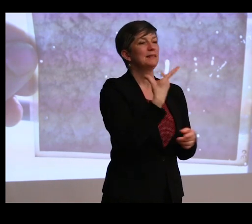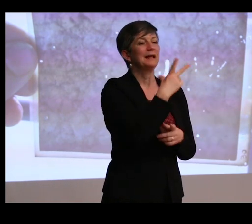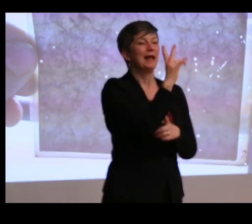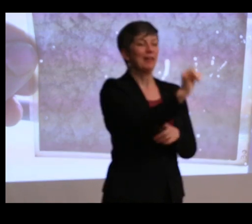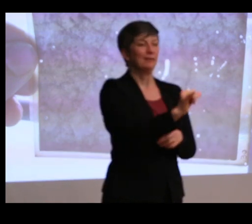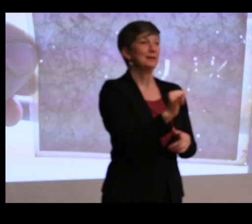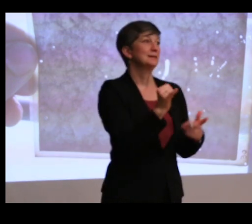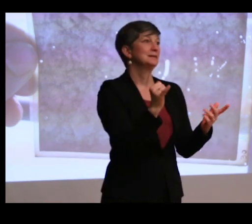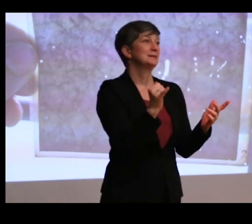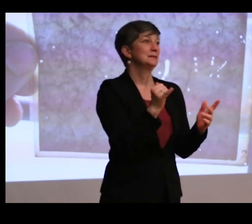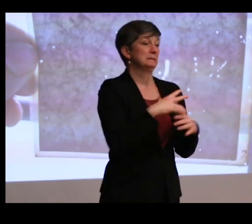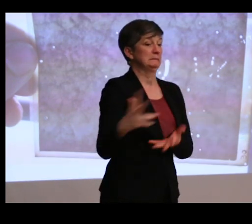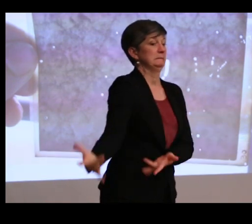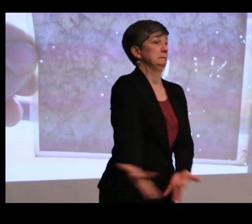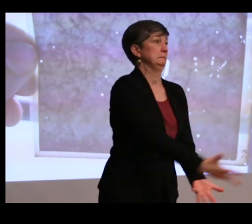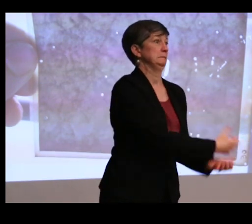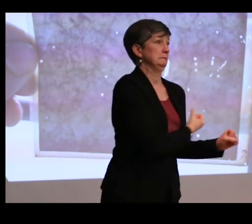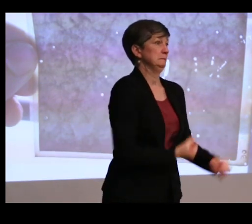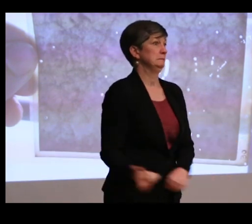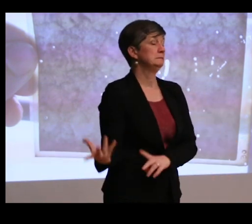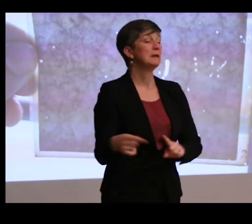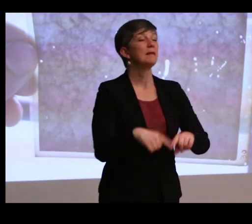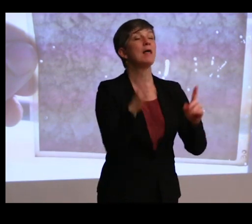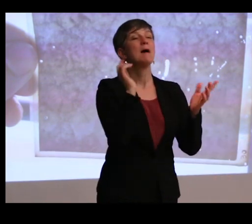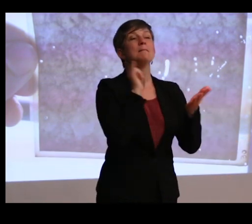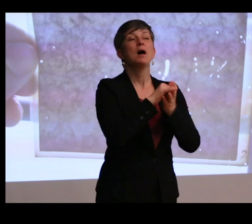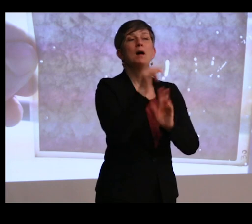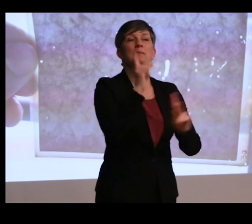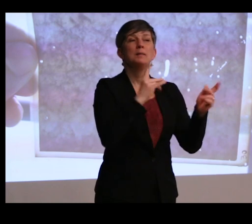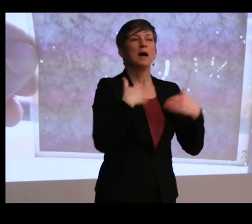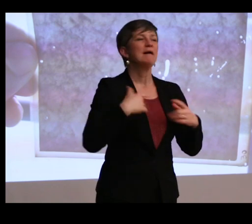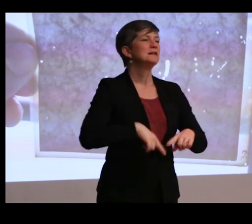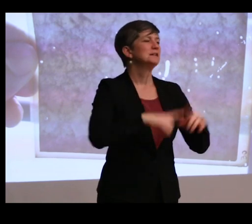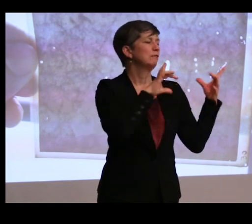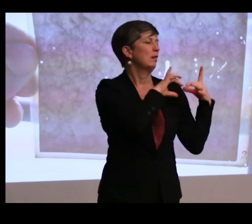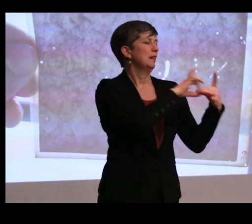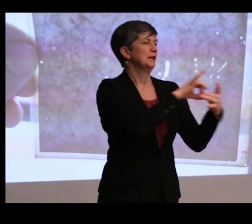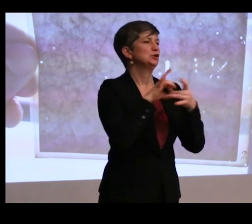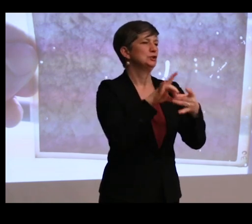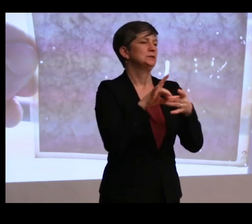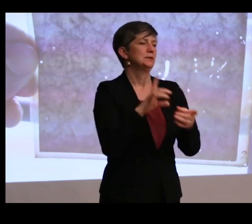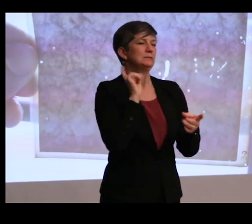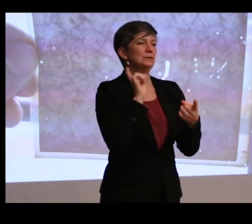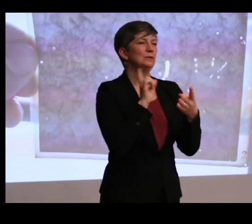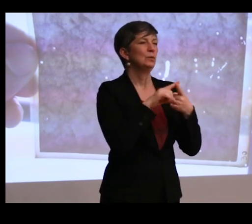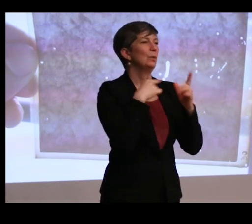are, of course, quickly sort of cleaned up. But I think people have very different relationships to these exhibits.